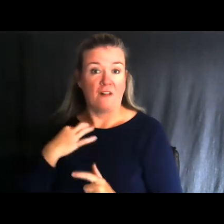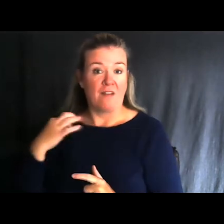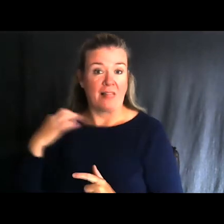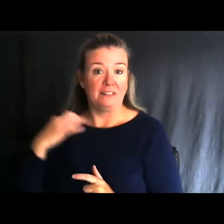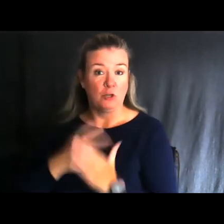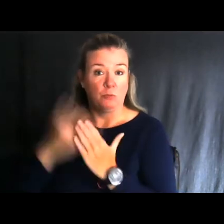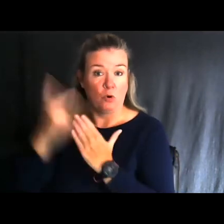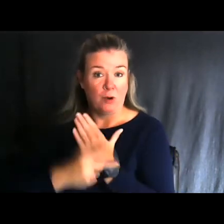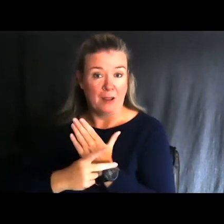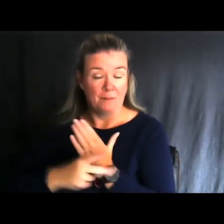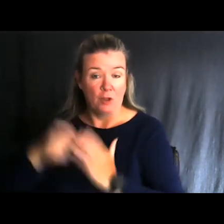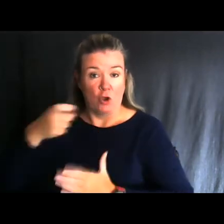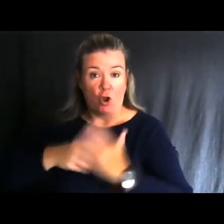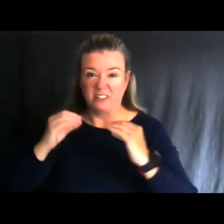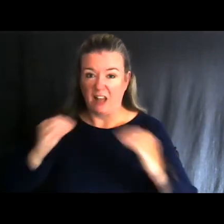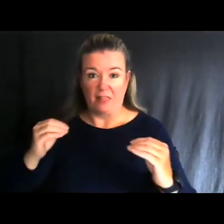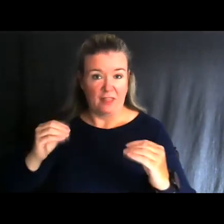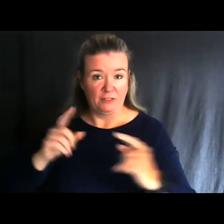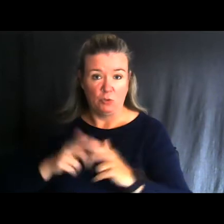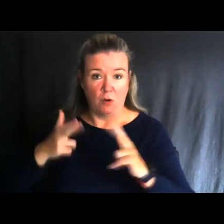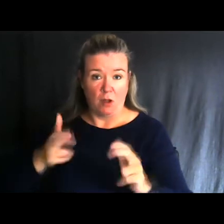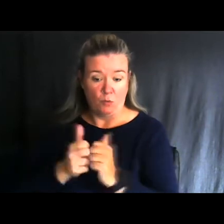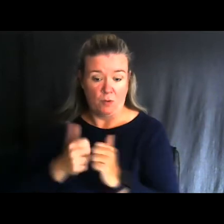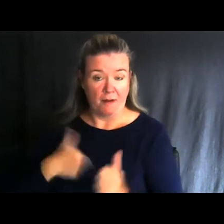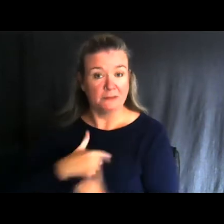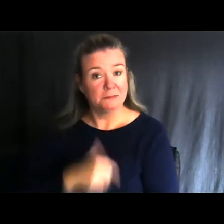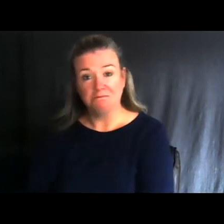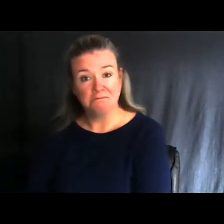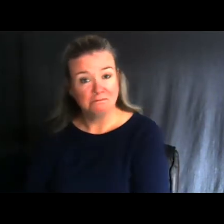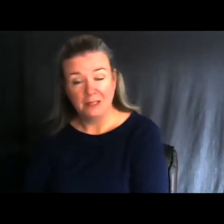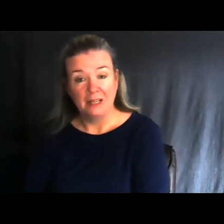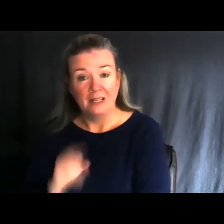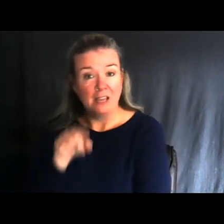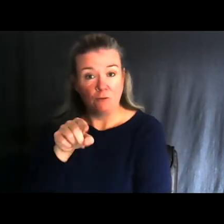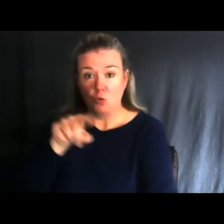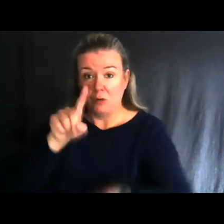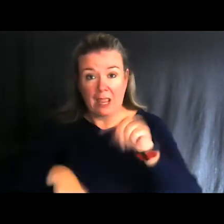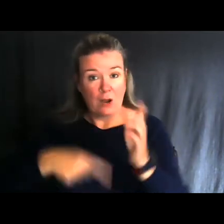It costs nothing to go out hunting with us, and if you can't afford to have your game